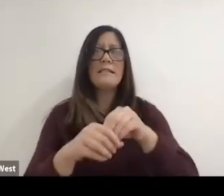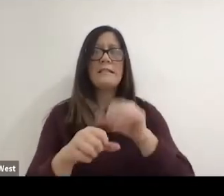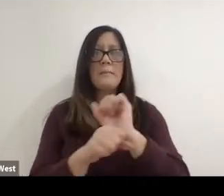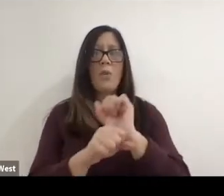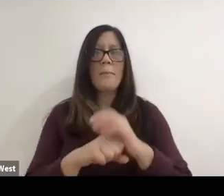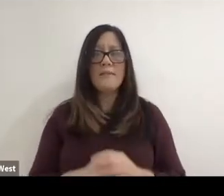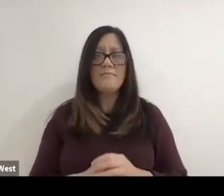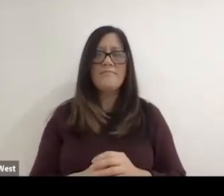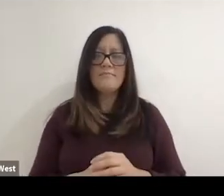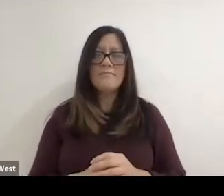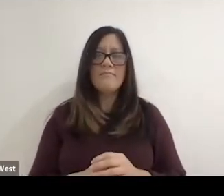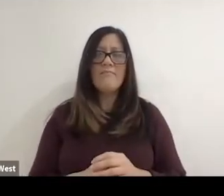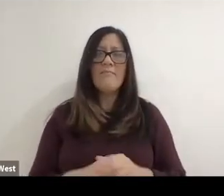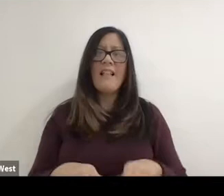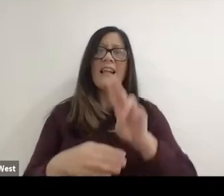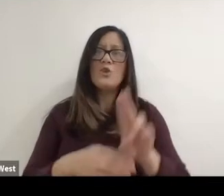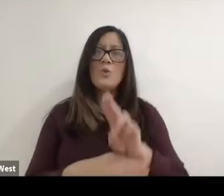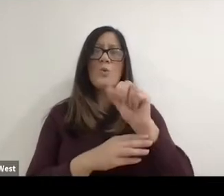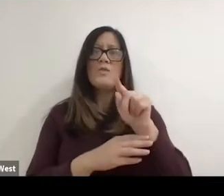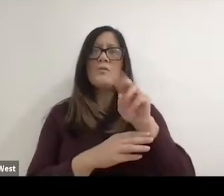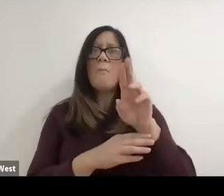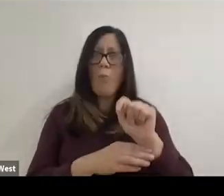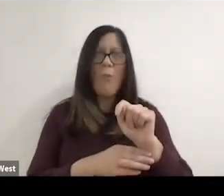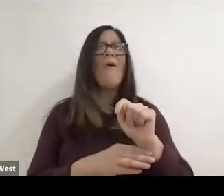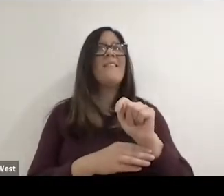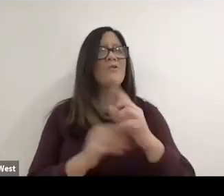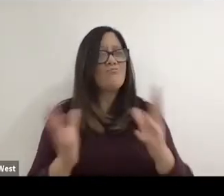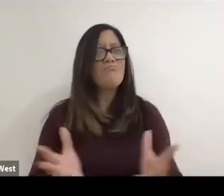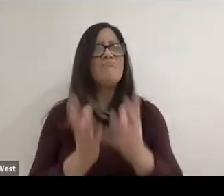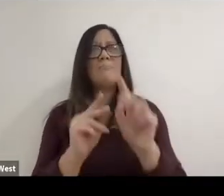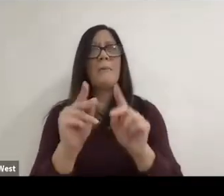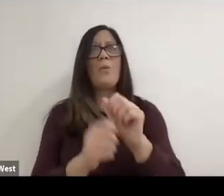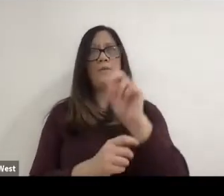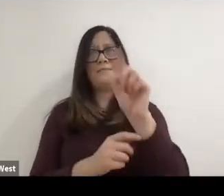common denominator. That's what I would say. I'll leave it at that for now.